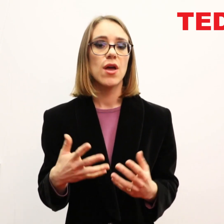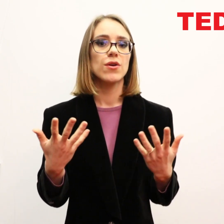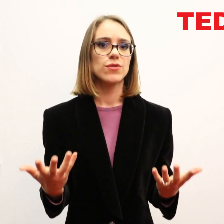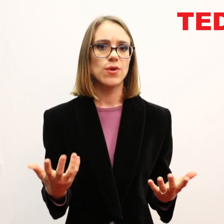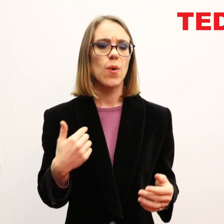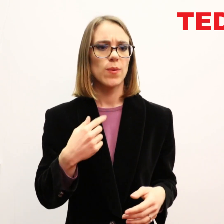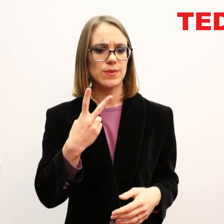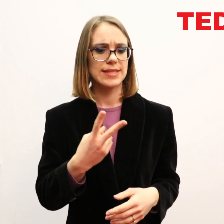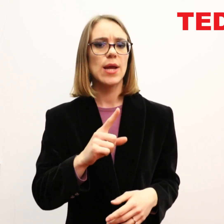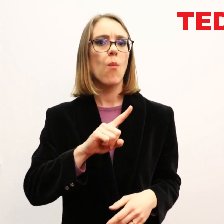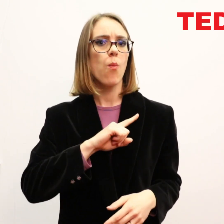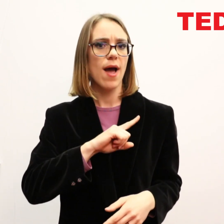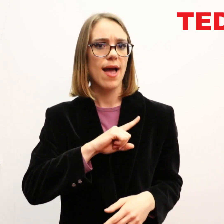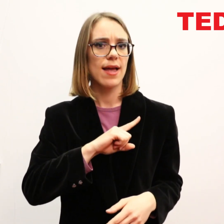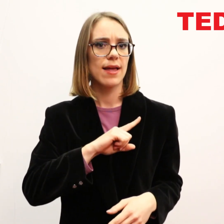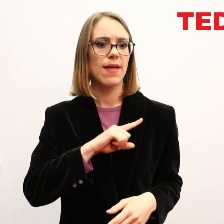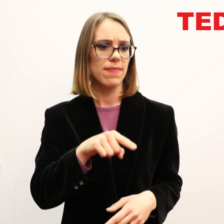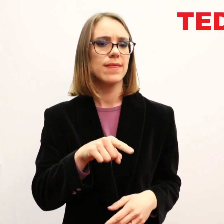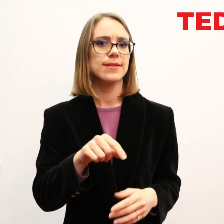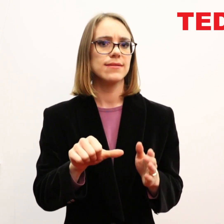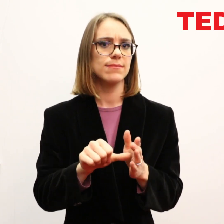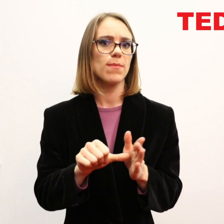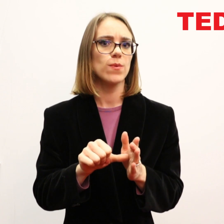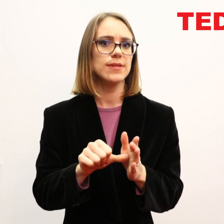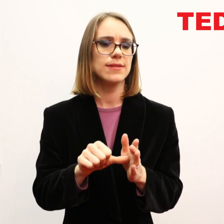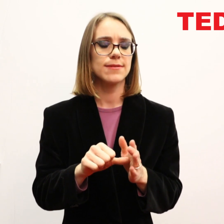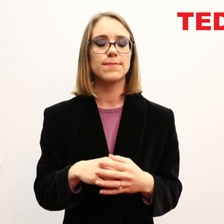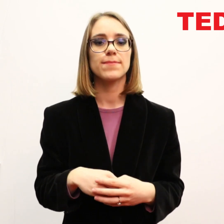So now we see why this language gap is important.